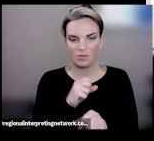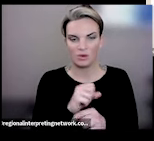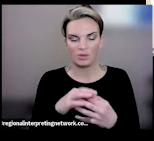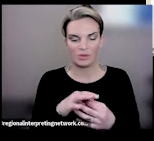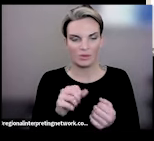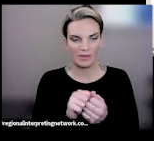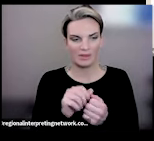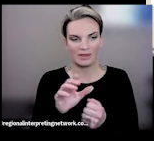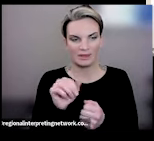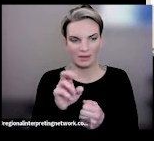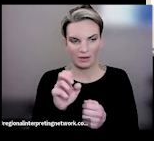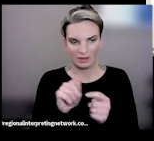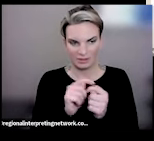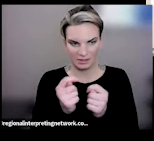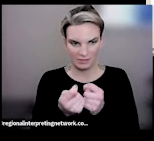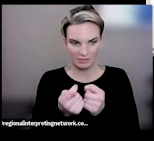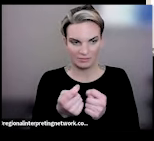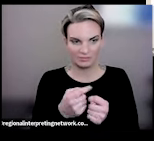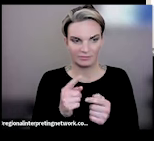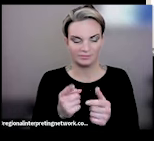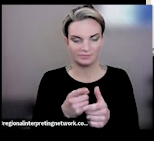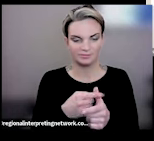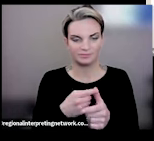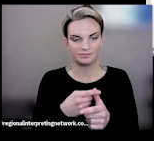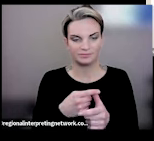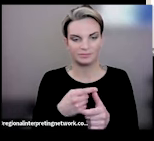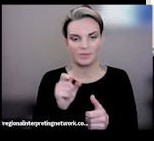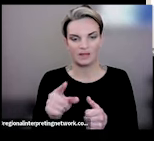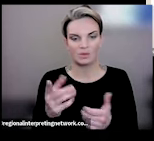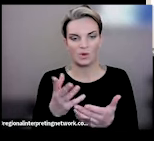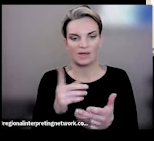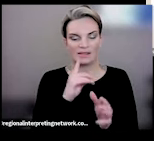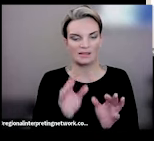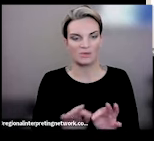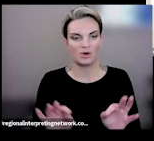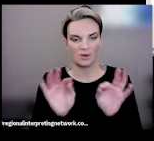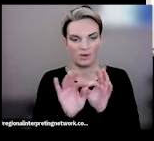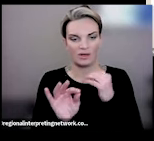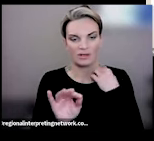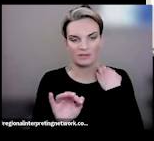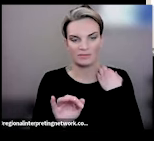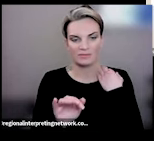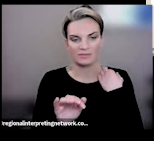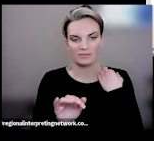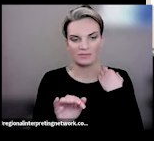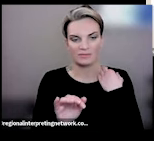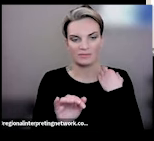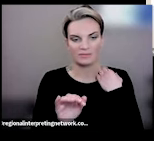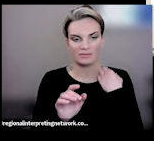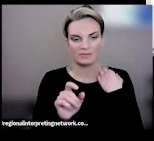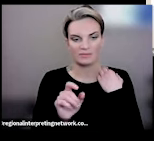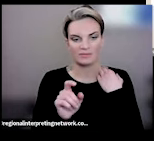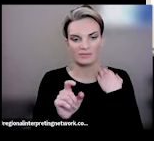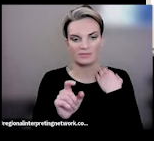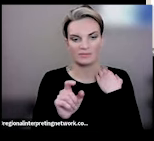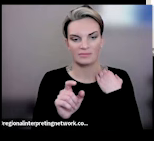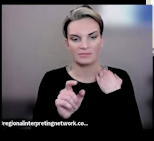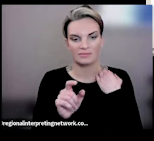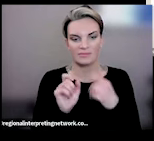the first thing we ask is what is the priority? Is there a condition where the priority